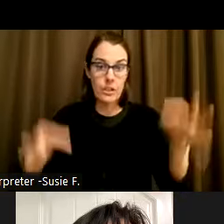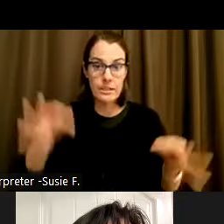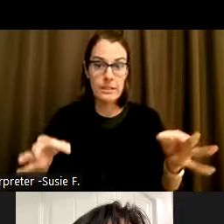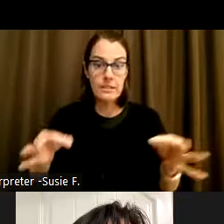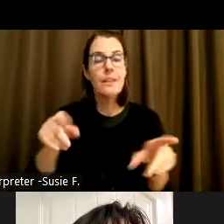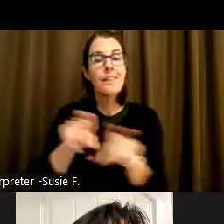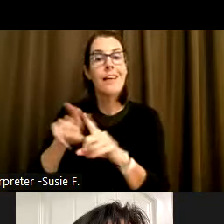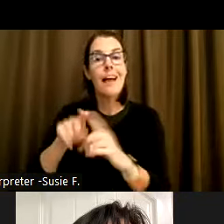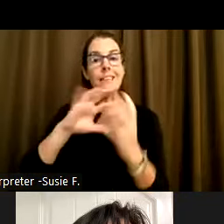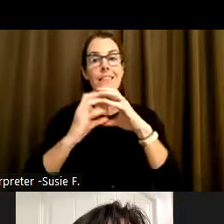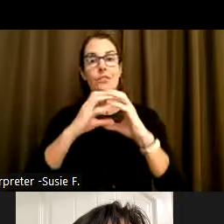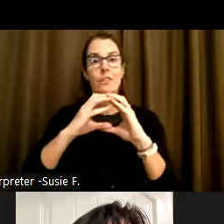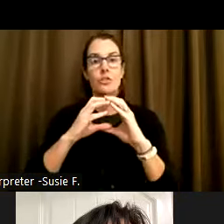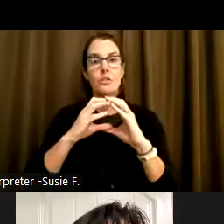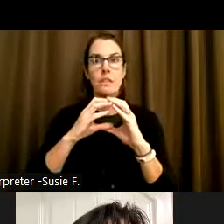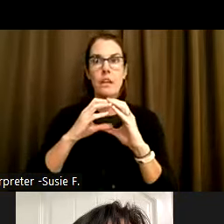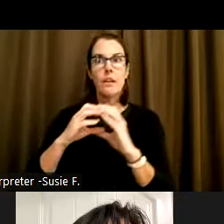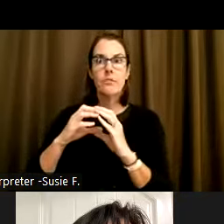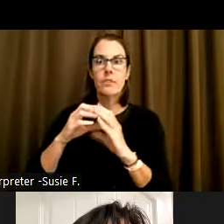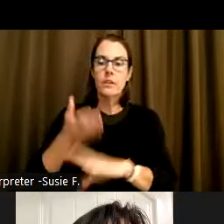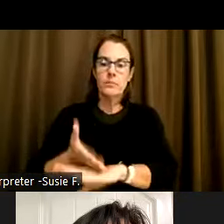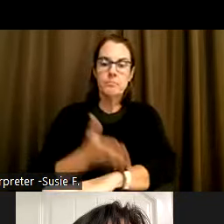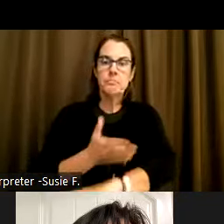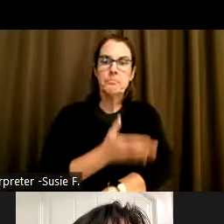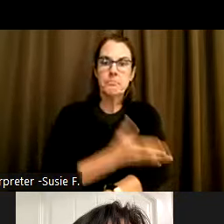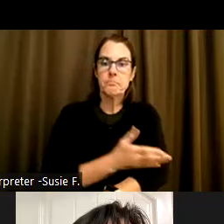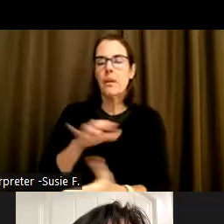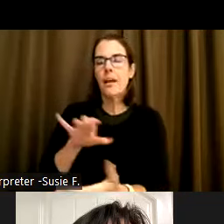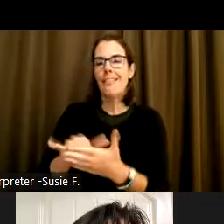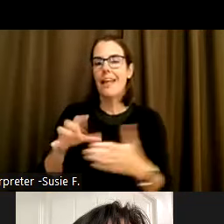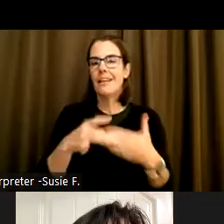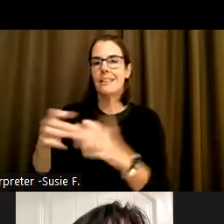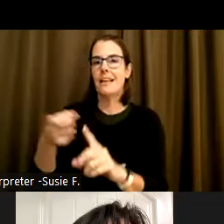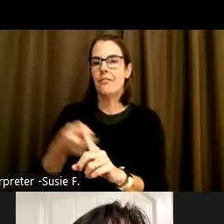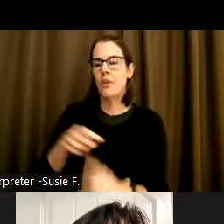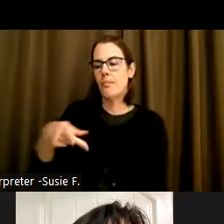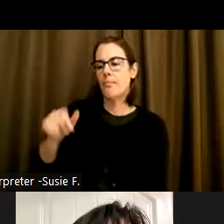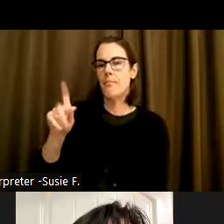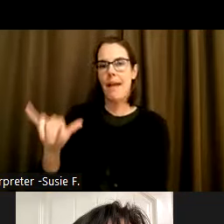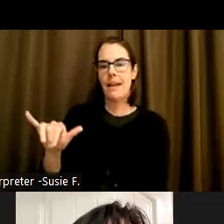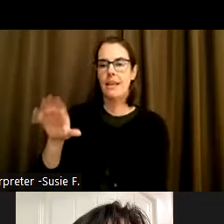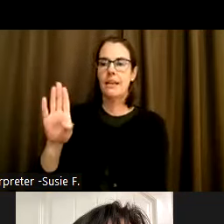pioneered by Patty Burns and the Disability Justice Collective, the amazing group of people who are